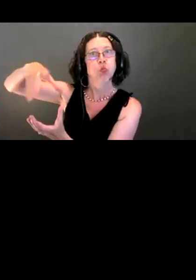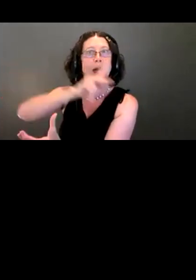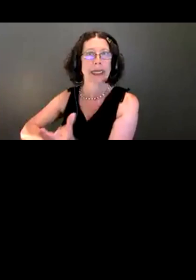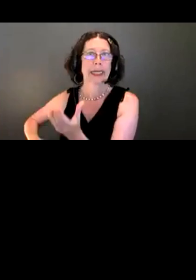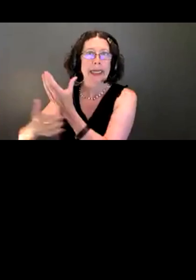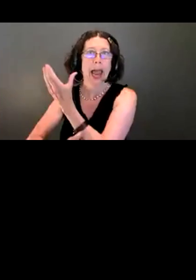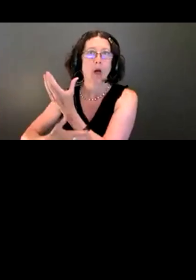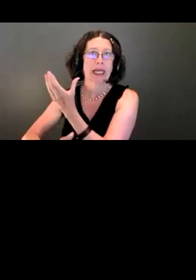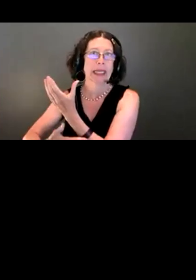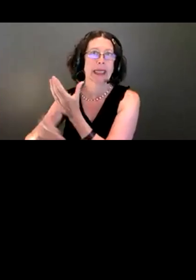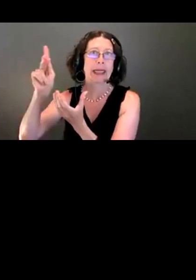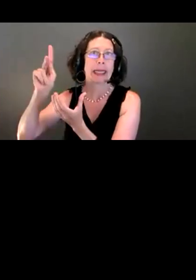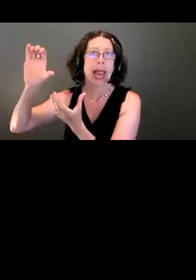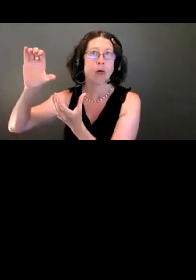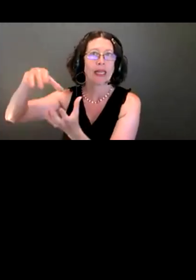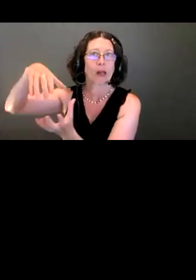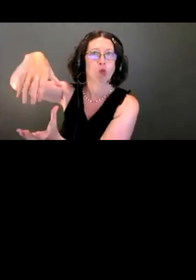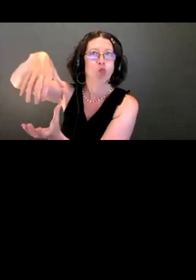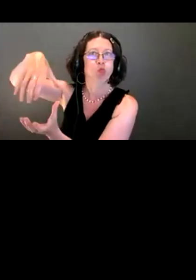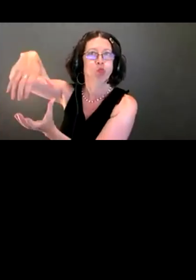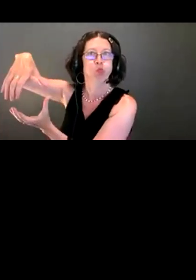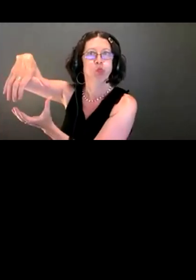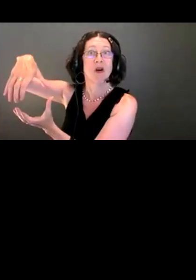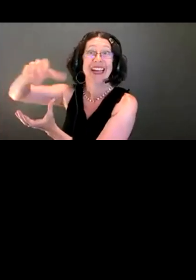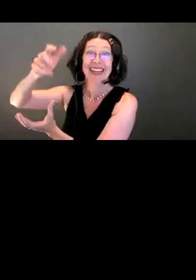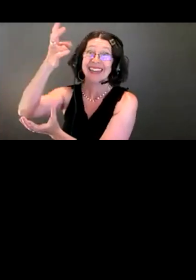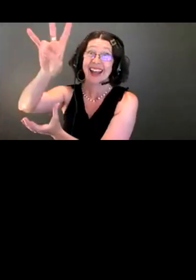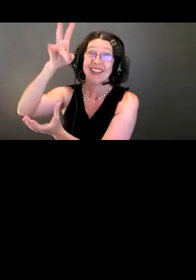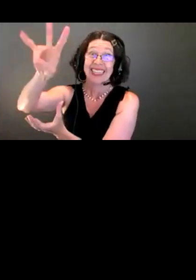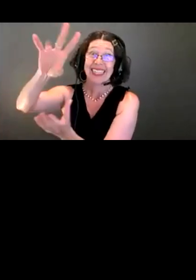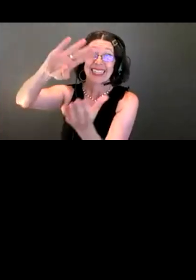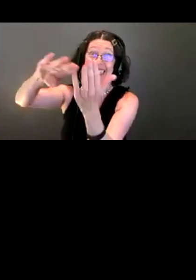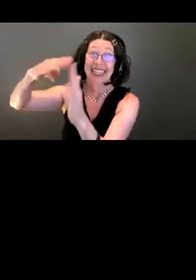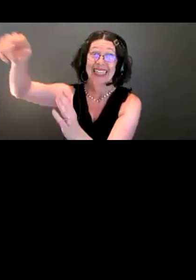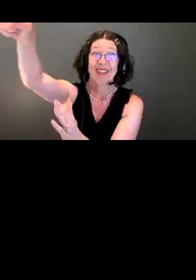The flows that we gather from 17 cities and 17 sewer districts